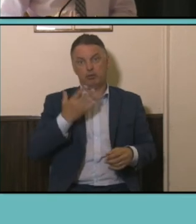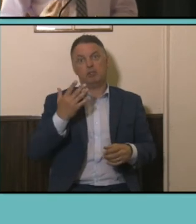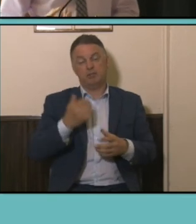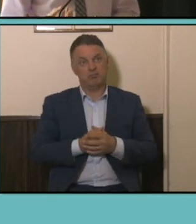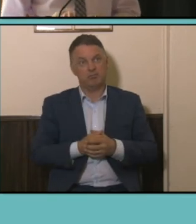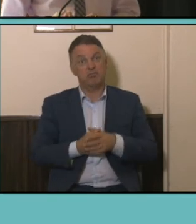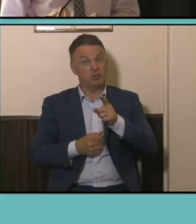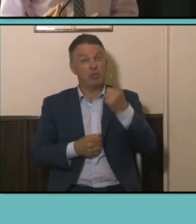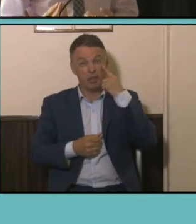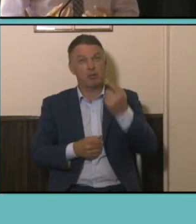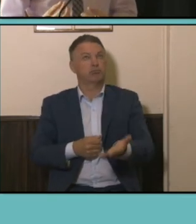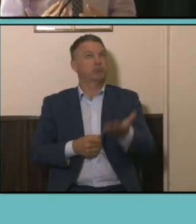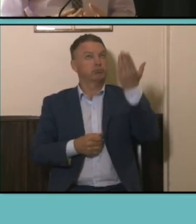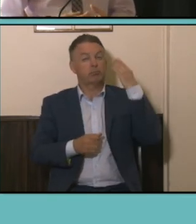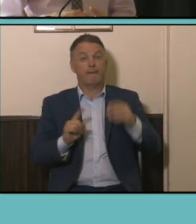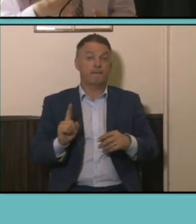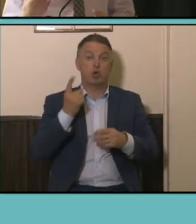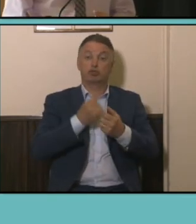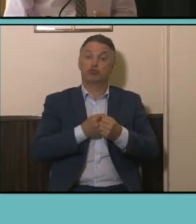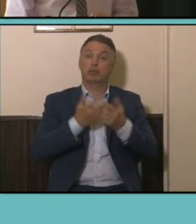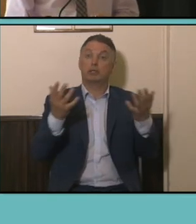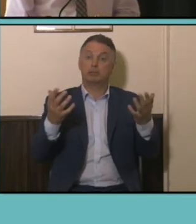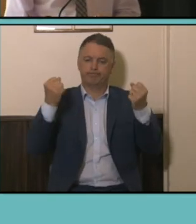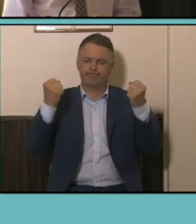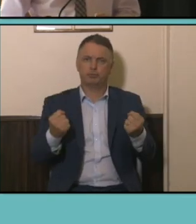first release and the strong multiculturalism that Australia has so